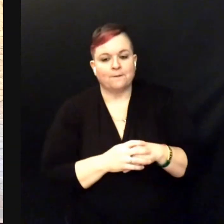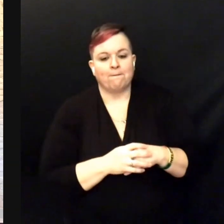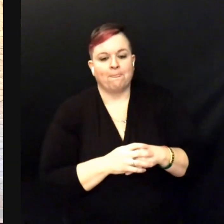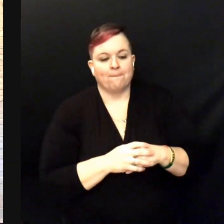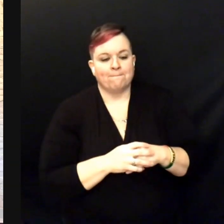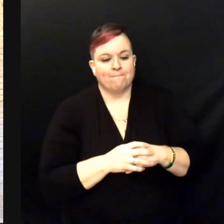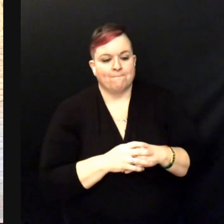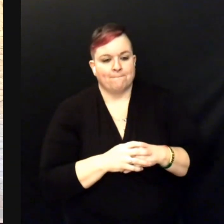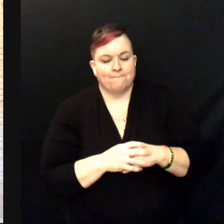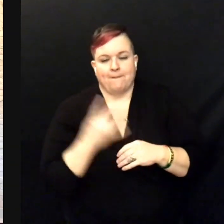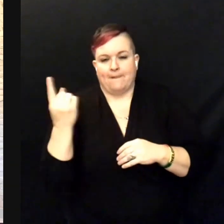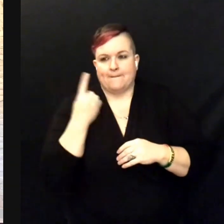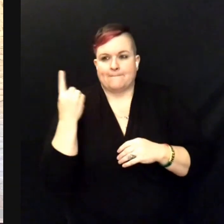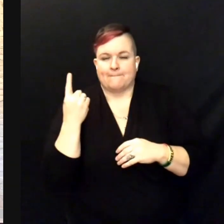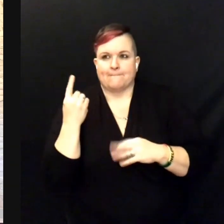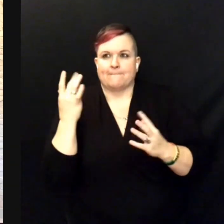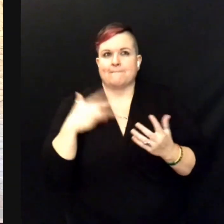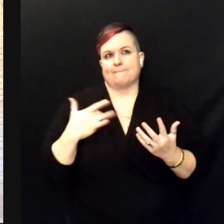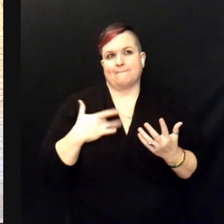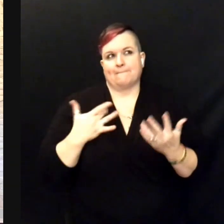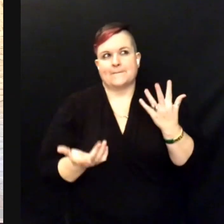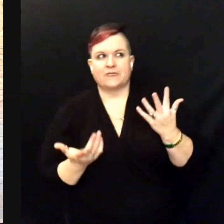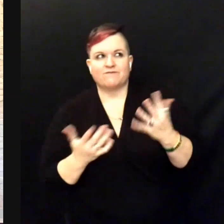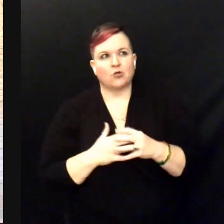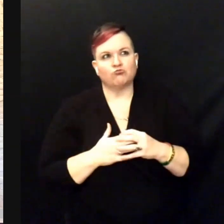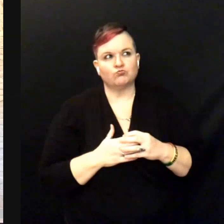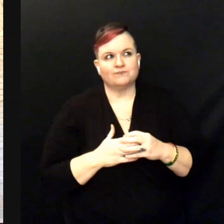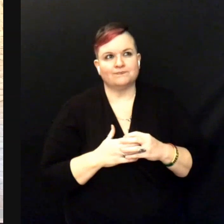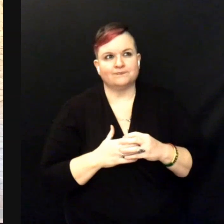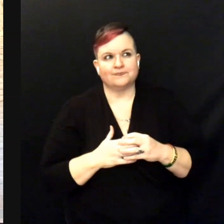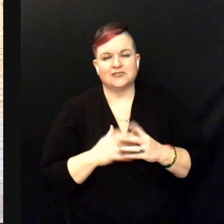I've always kind of felt like it was a painful reminder